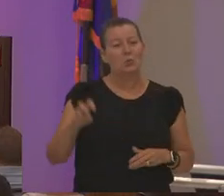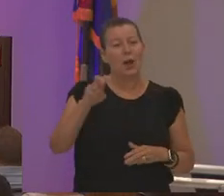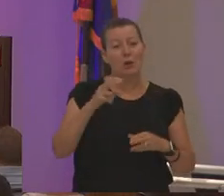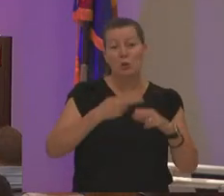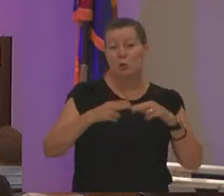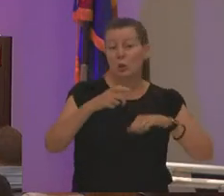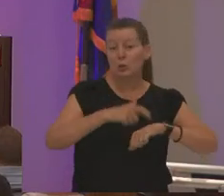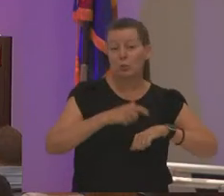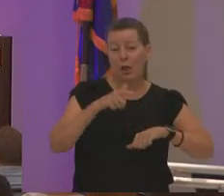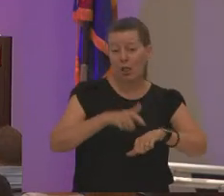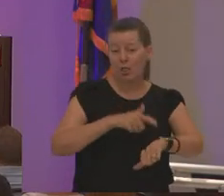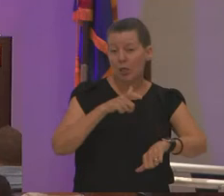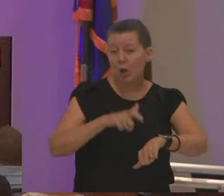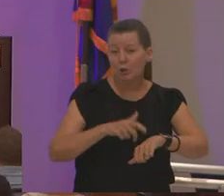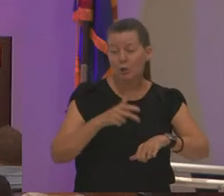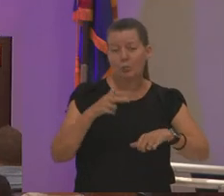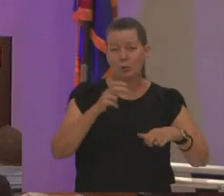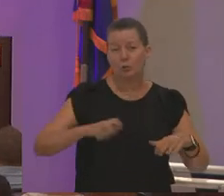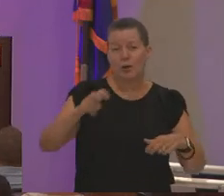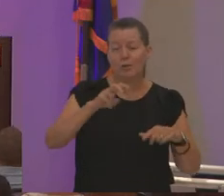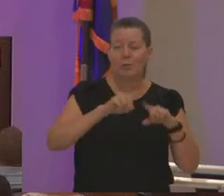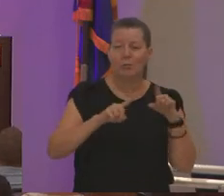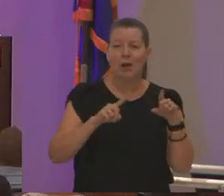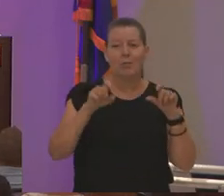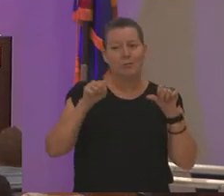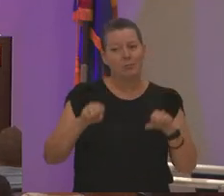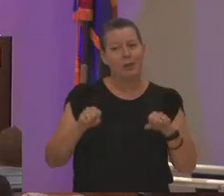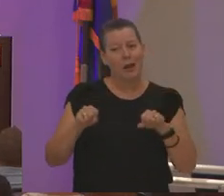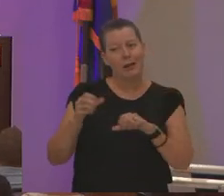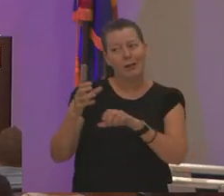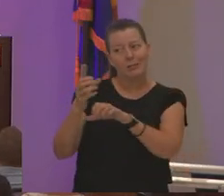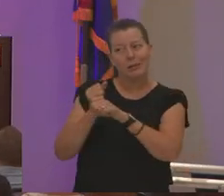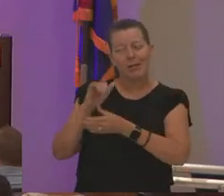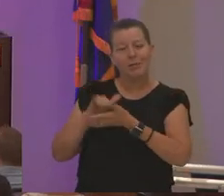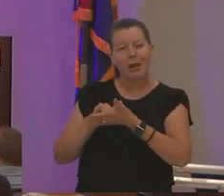travel or long-term travel but they're able to get that and it's comparable to our university